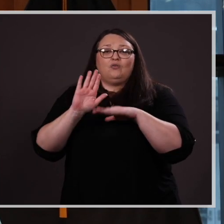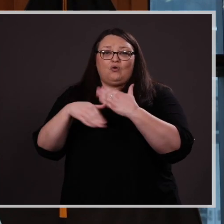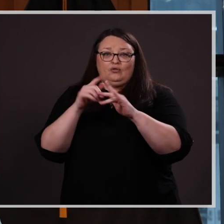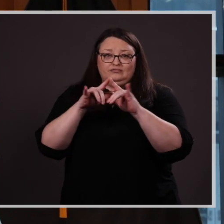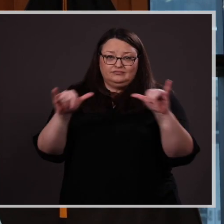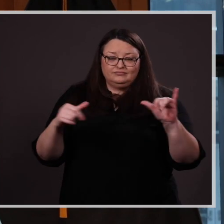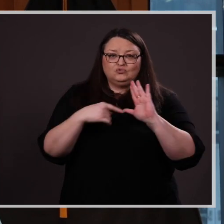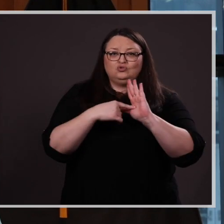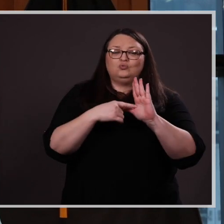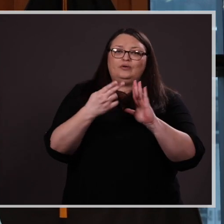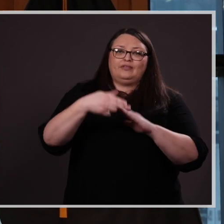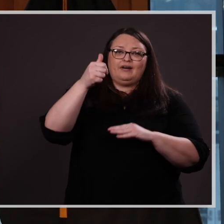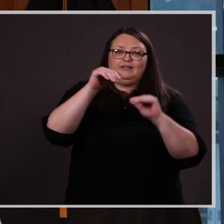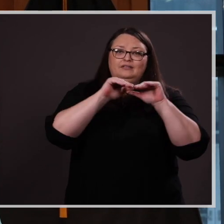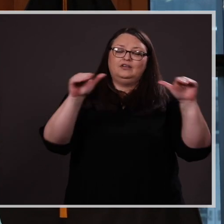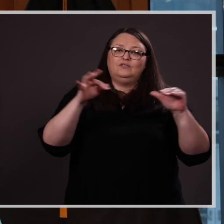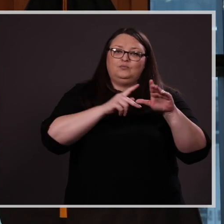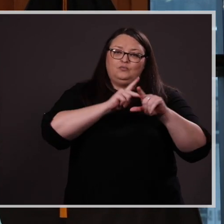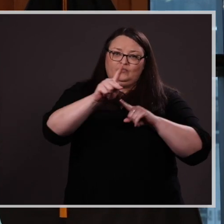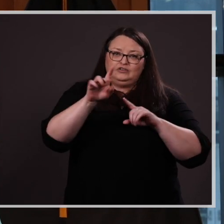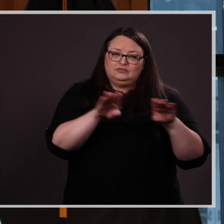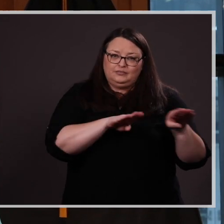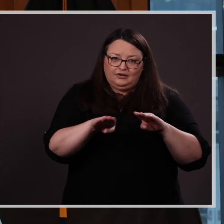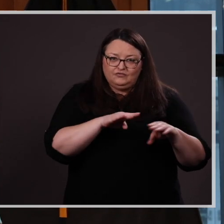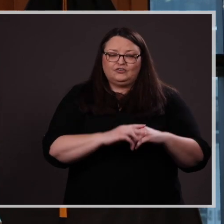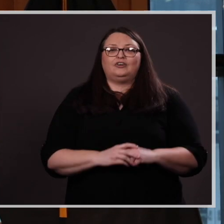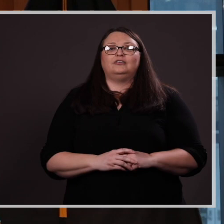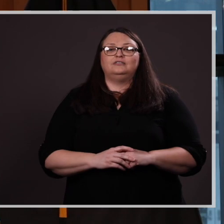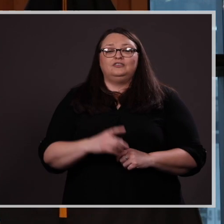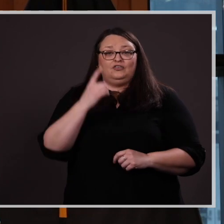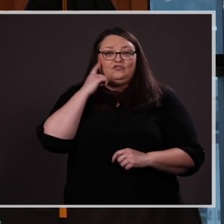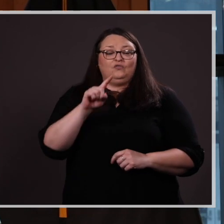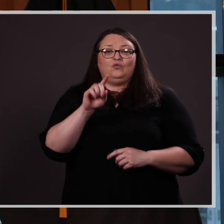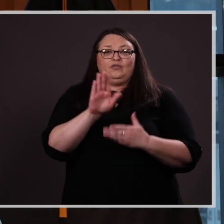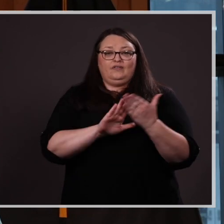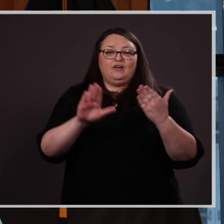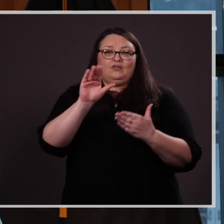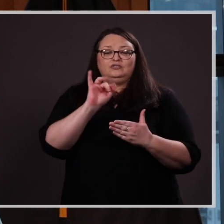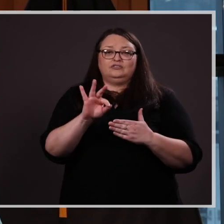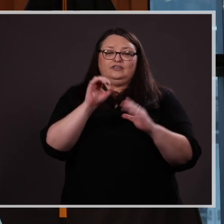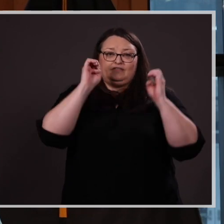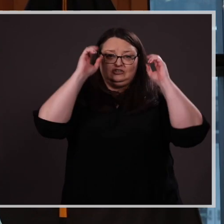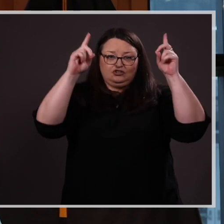while displaying the highest level of professionalism. On behalf of the College of Education, Health,